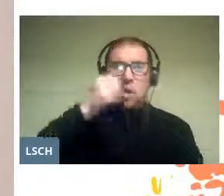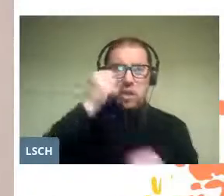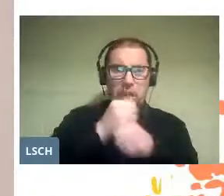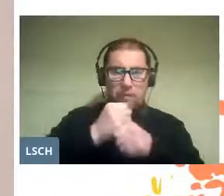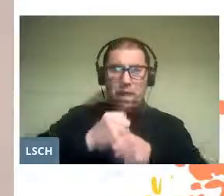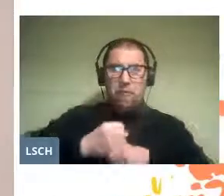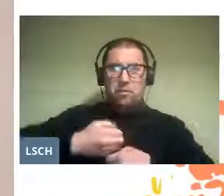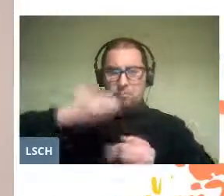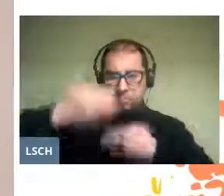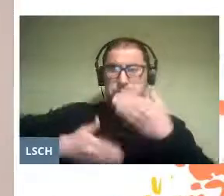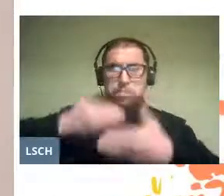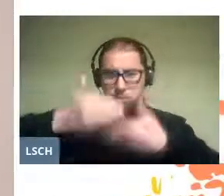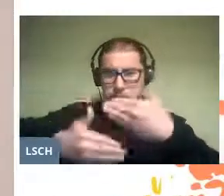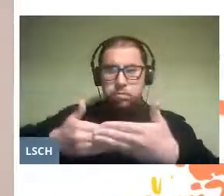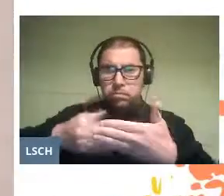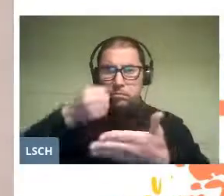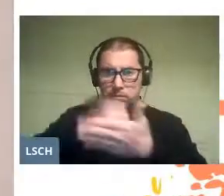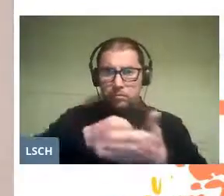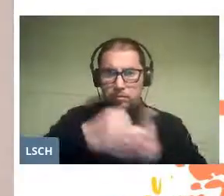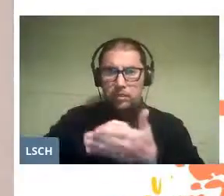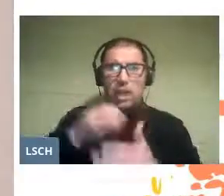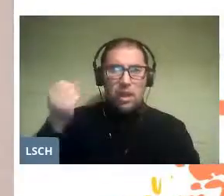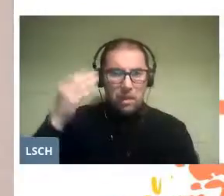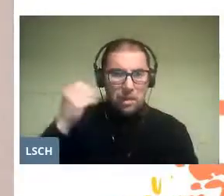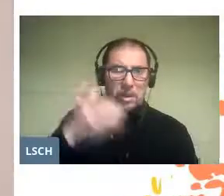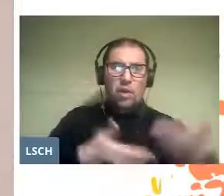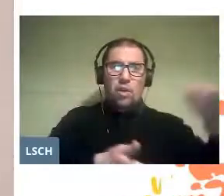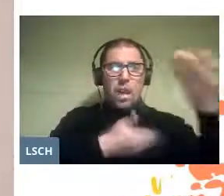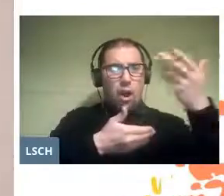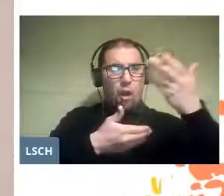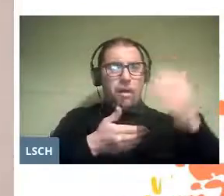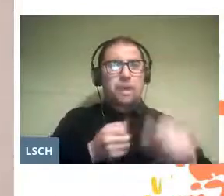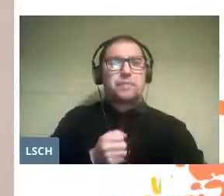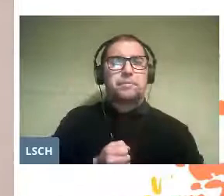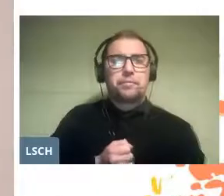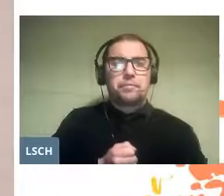they learned in each musical experience.